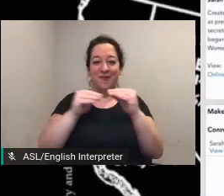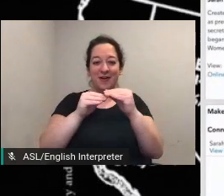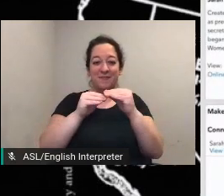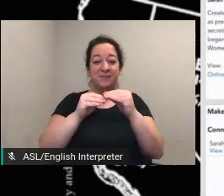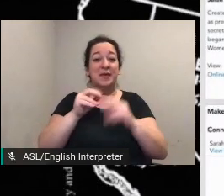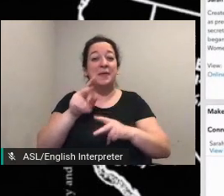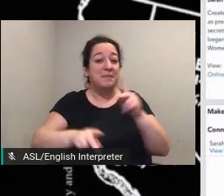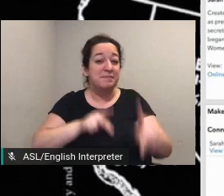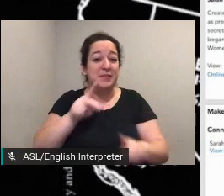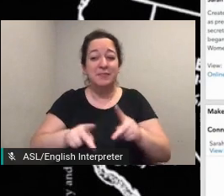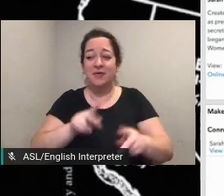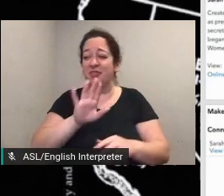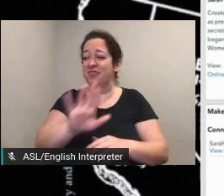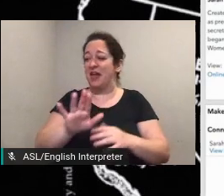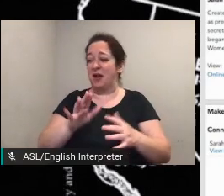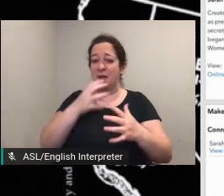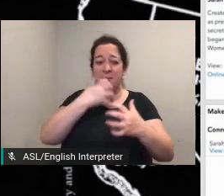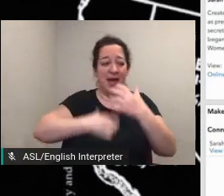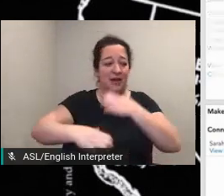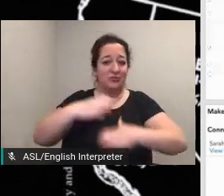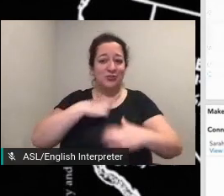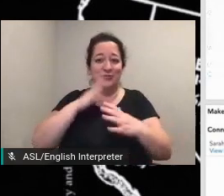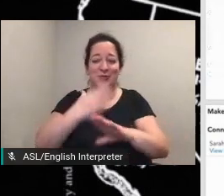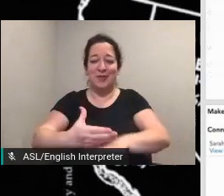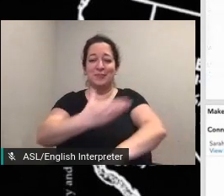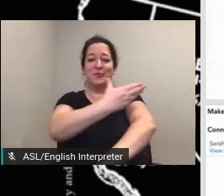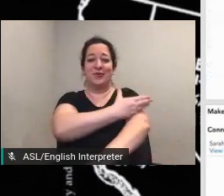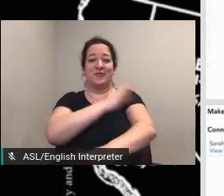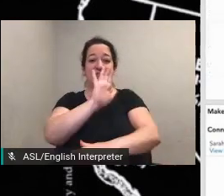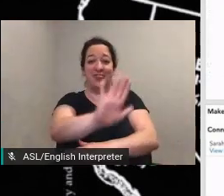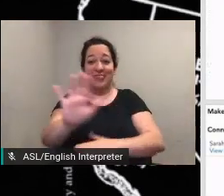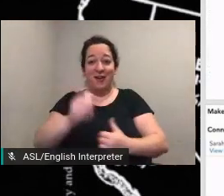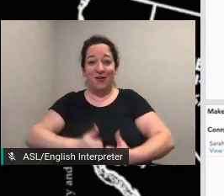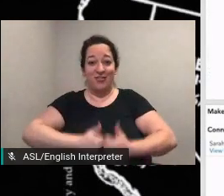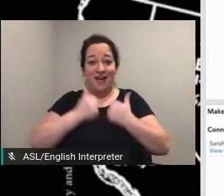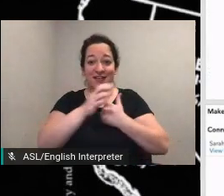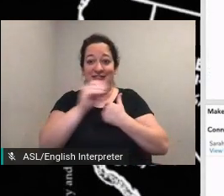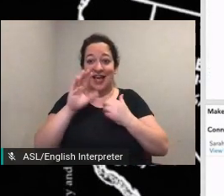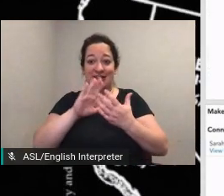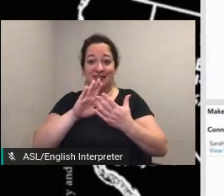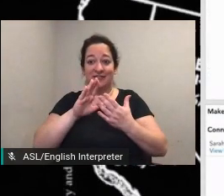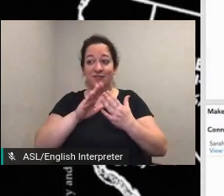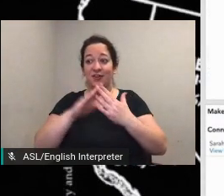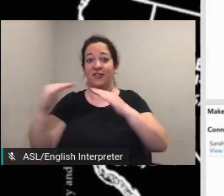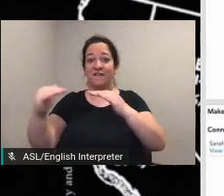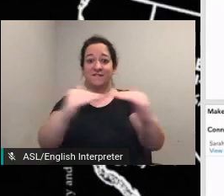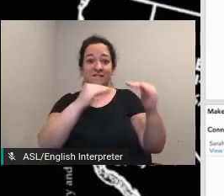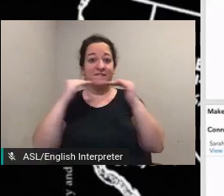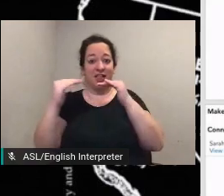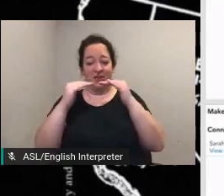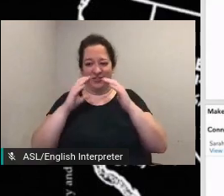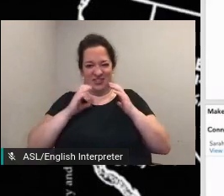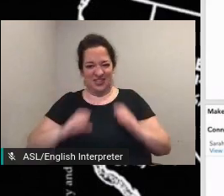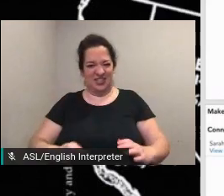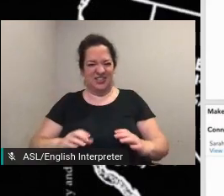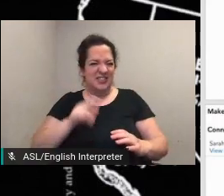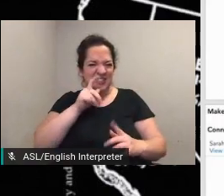their lives and the lives of their fellow citizens hasn't changed and that as americans we're all connected by that